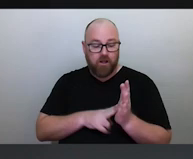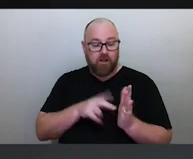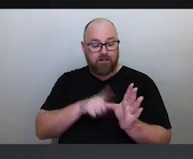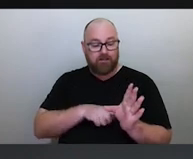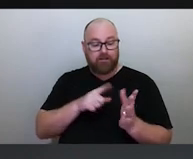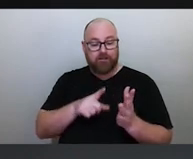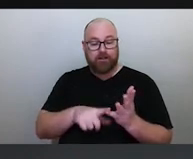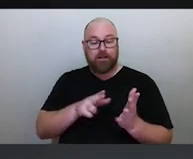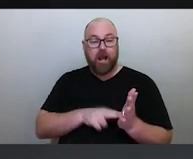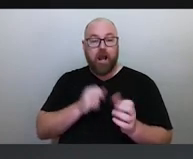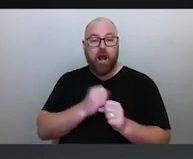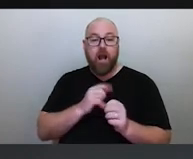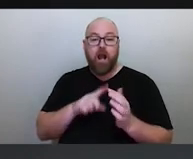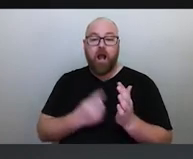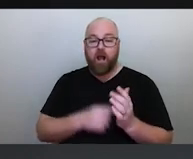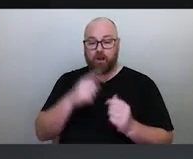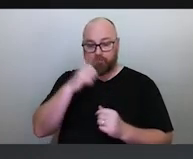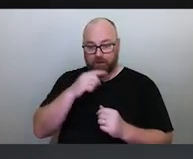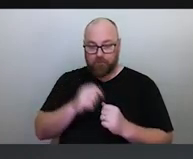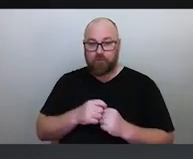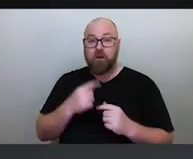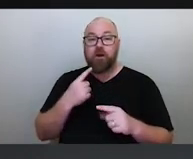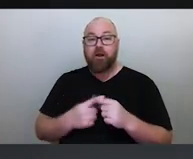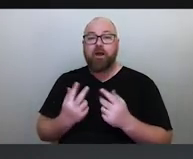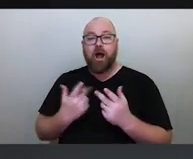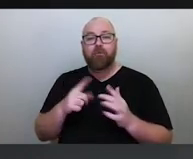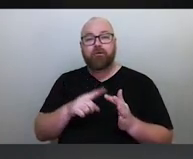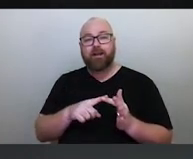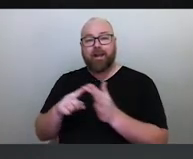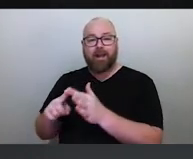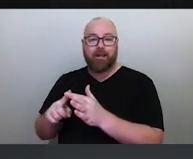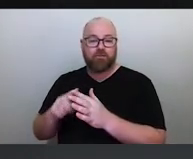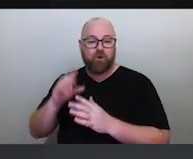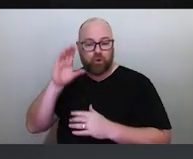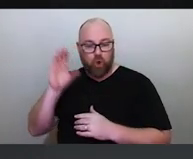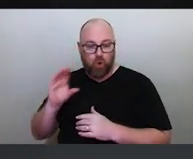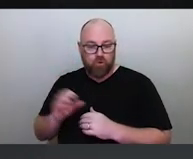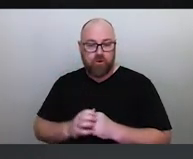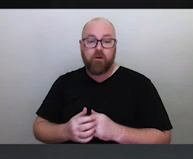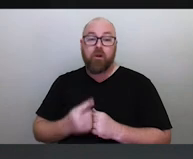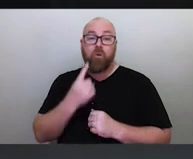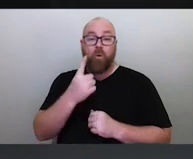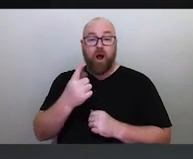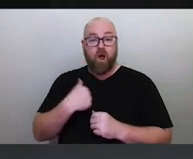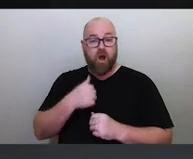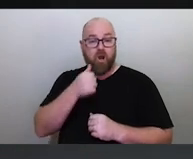And another one is, is back over here on the East Coast. The one that I know about over there is about